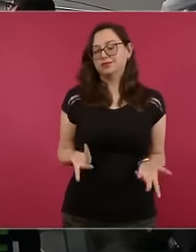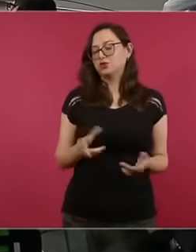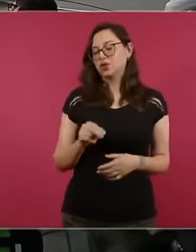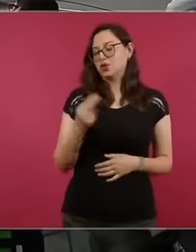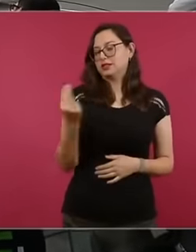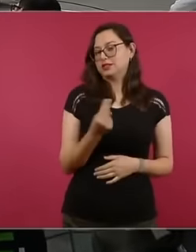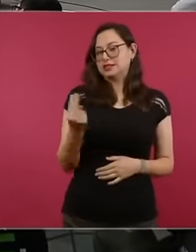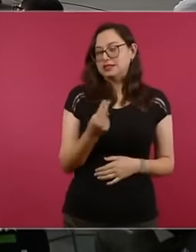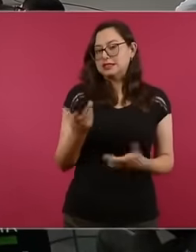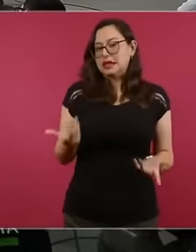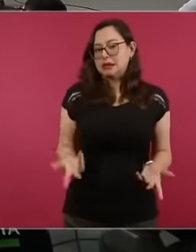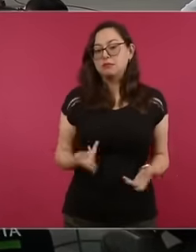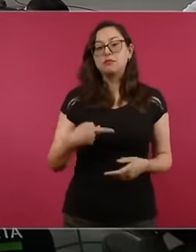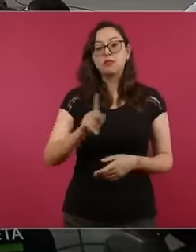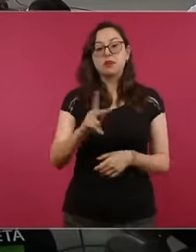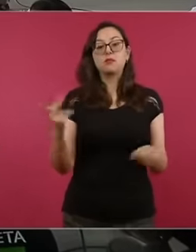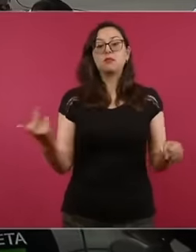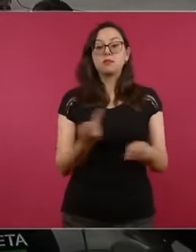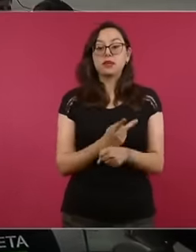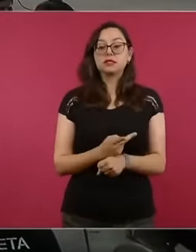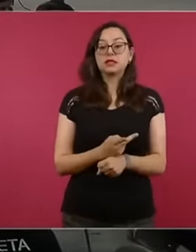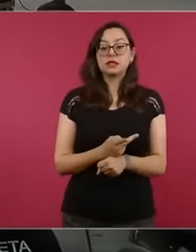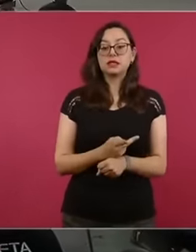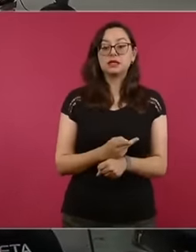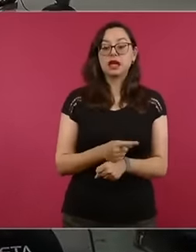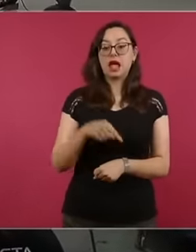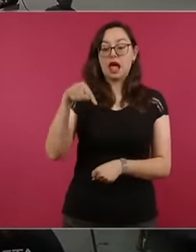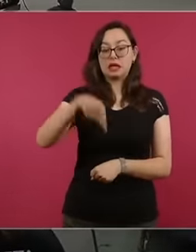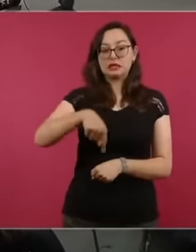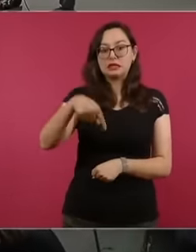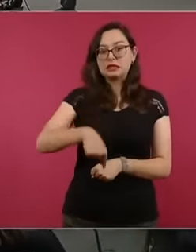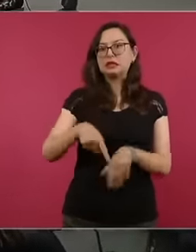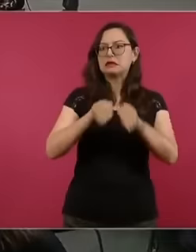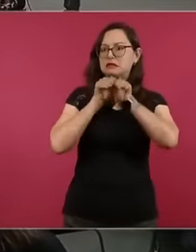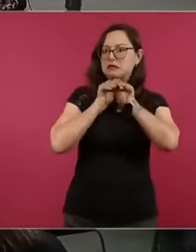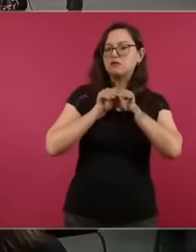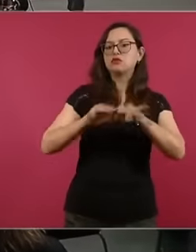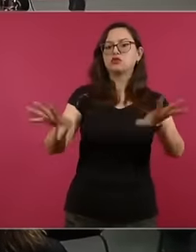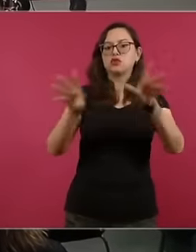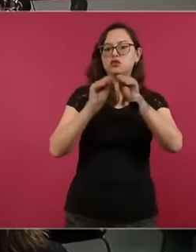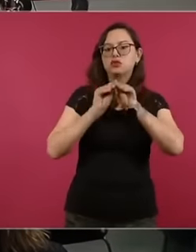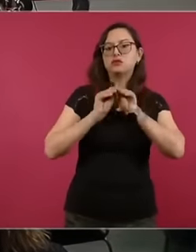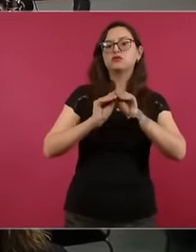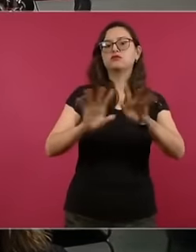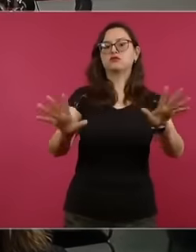guidelines that are heard every morning before starting the conference and even